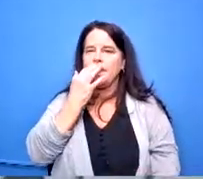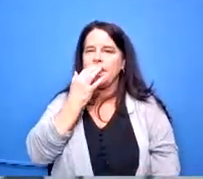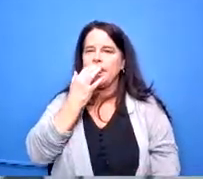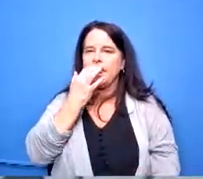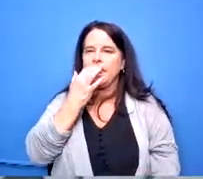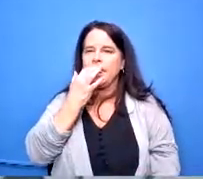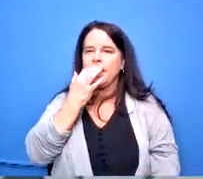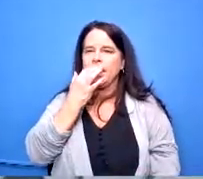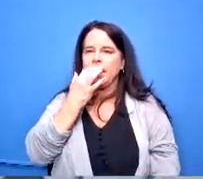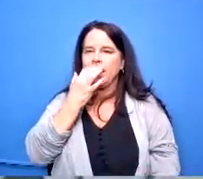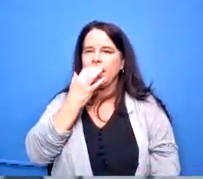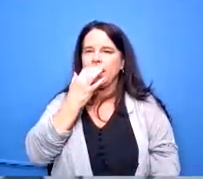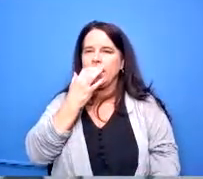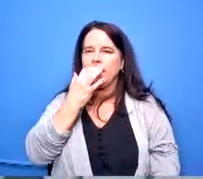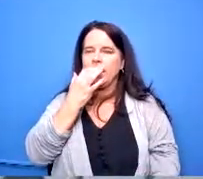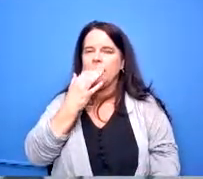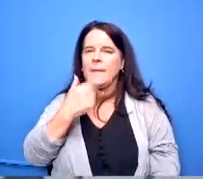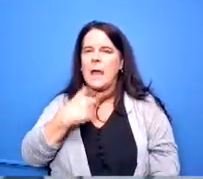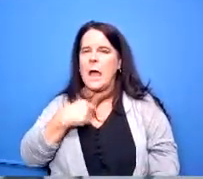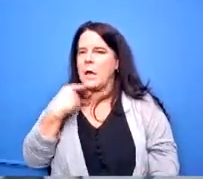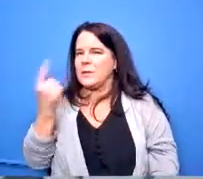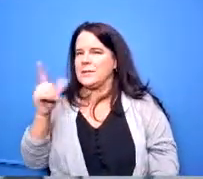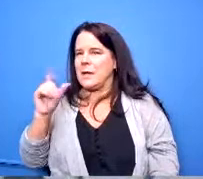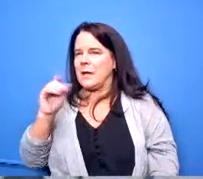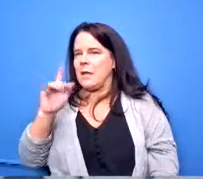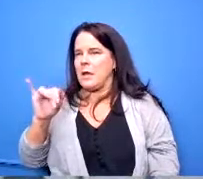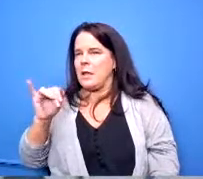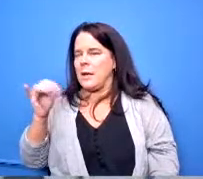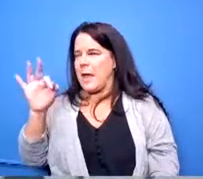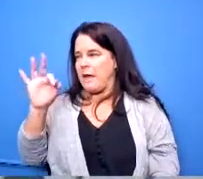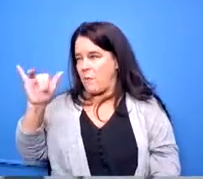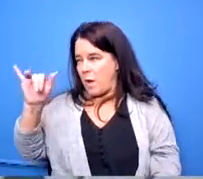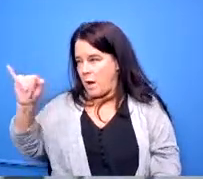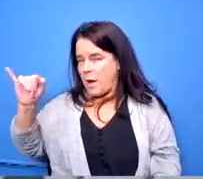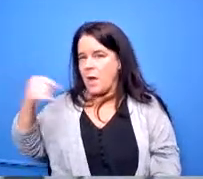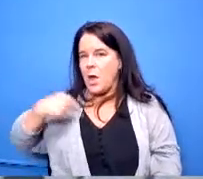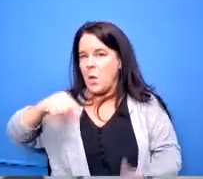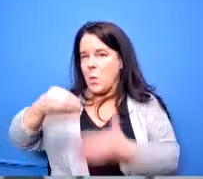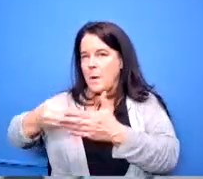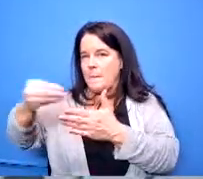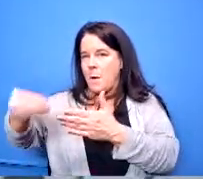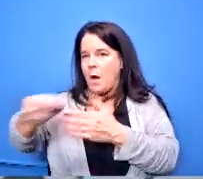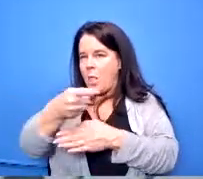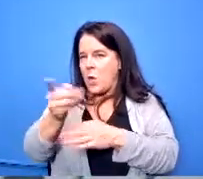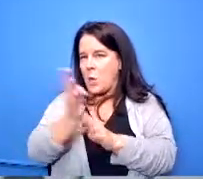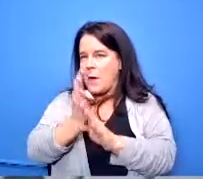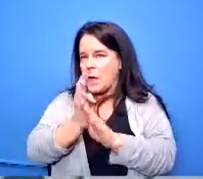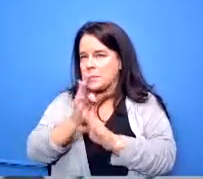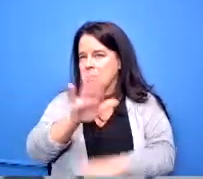and i was telling dr lolly just an fyi we bought those buses what about seven years ago